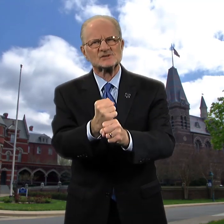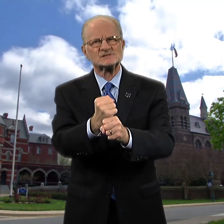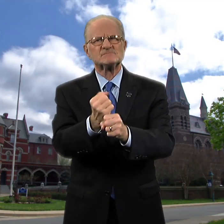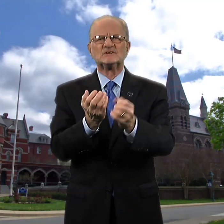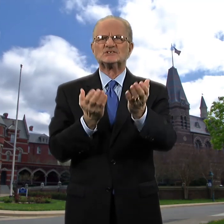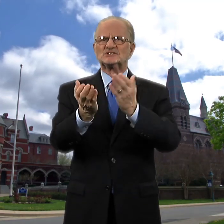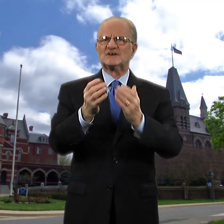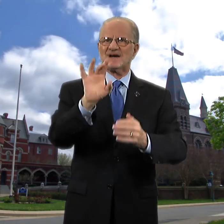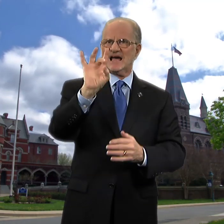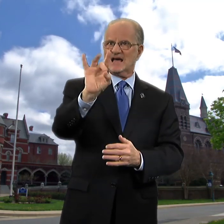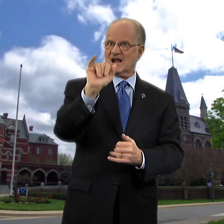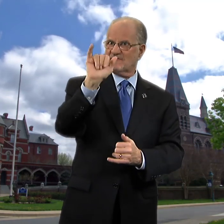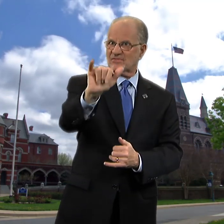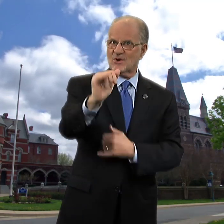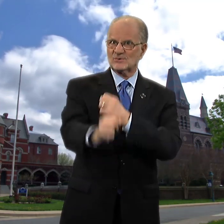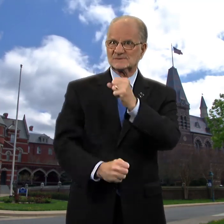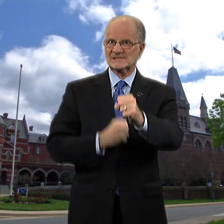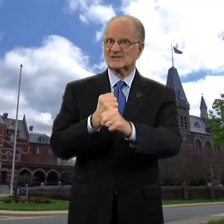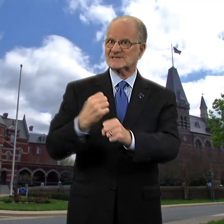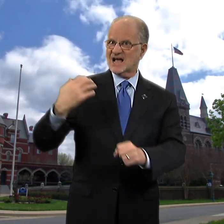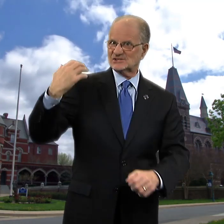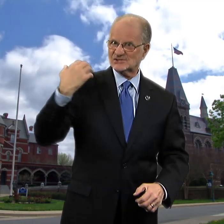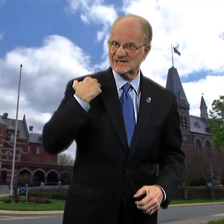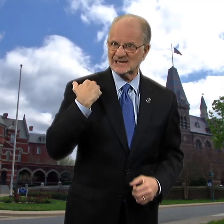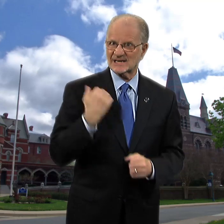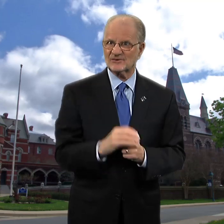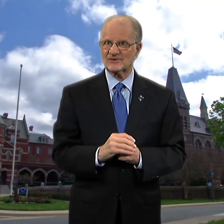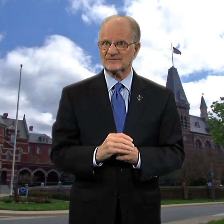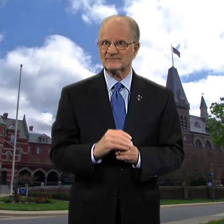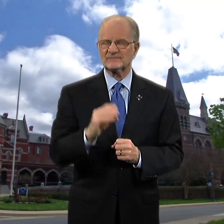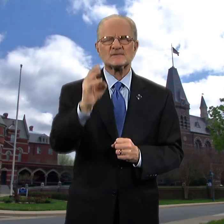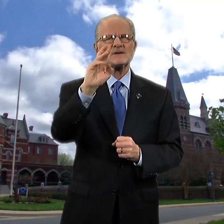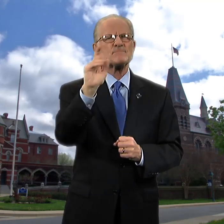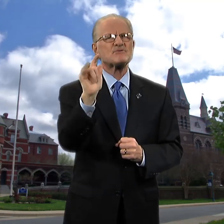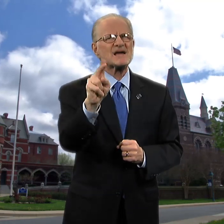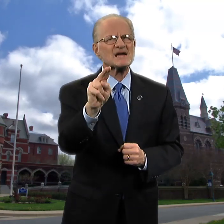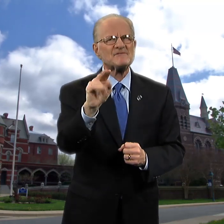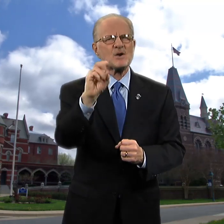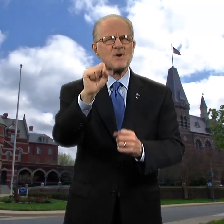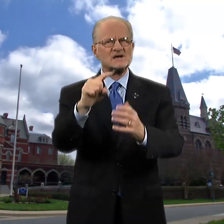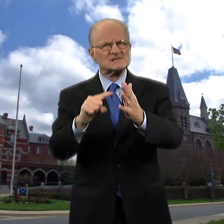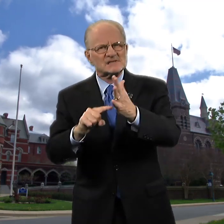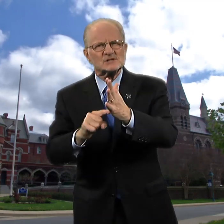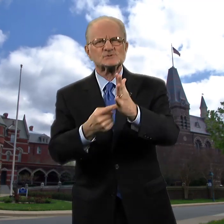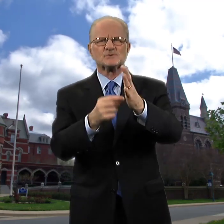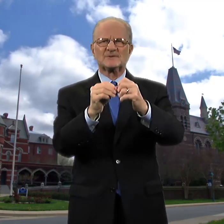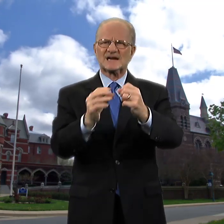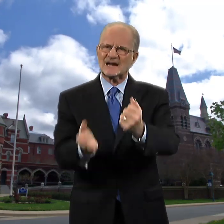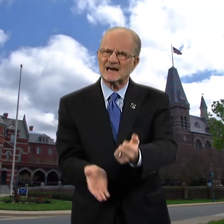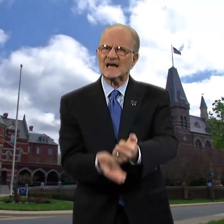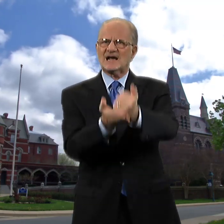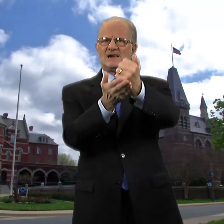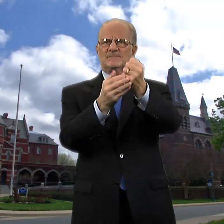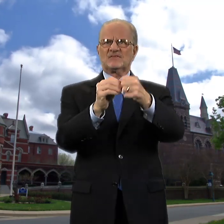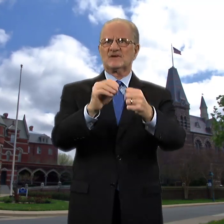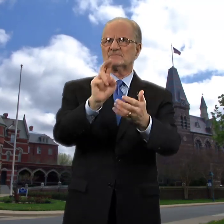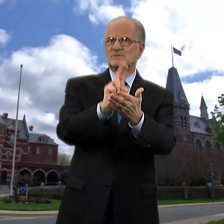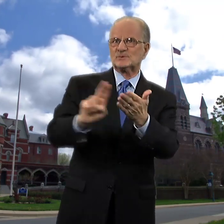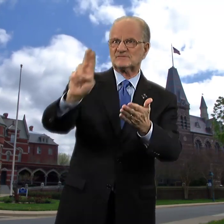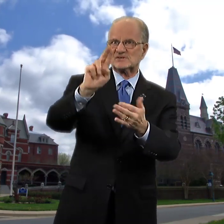serving eight of those years as chair. Bravin was instrumental in helping the university